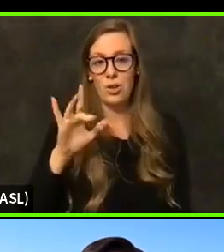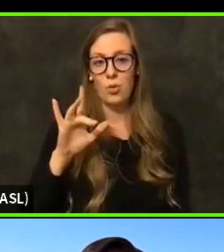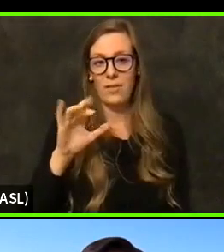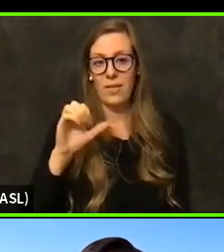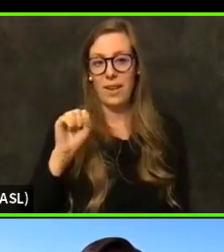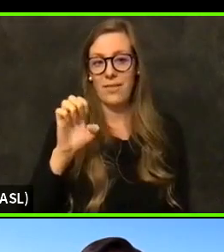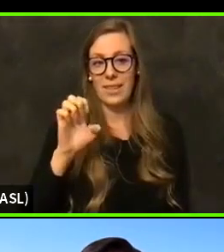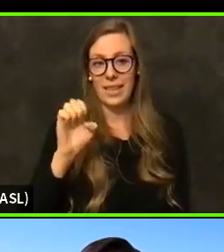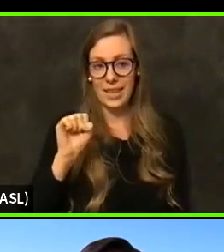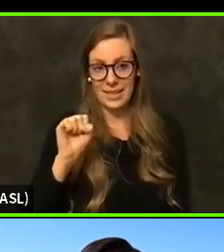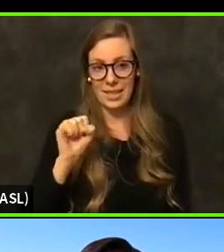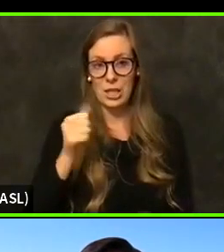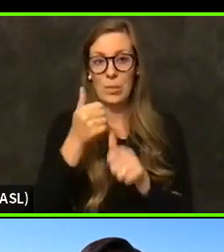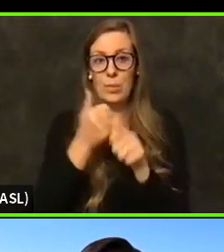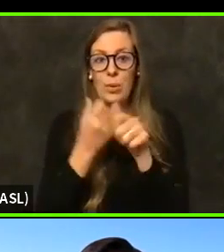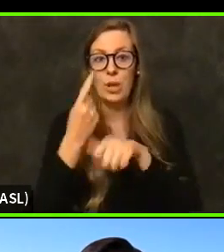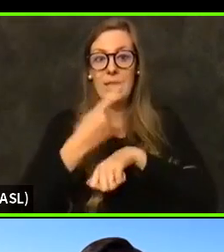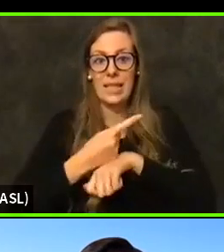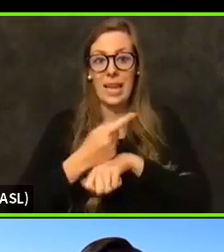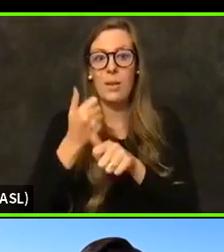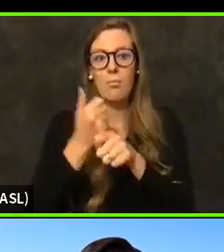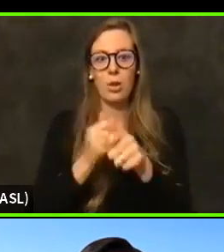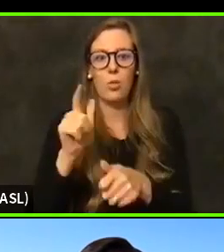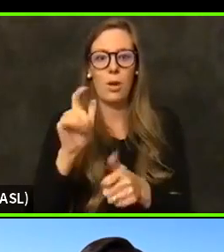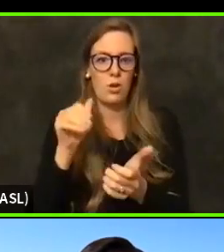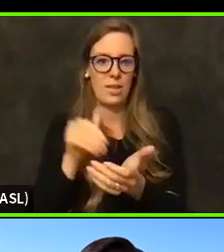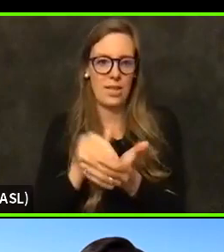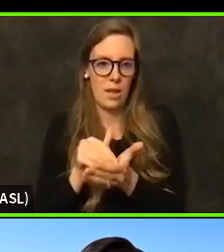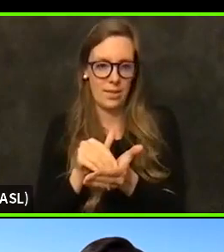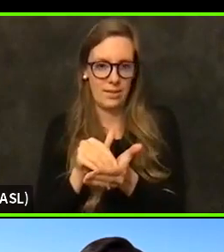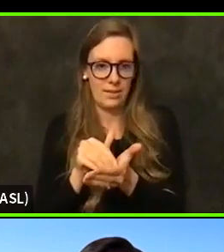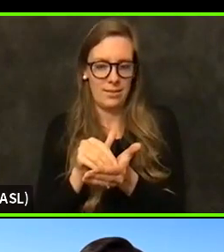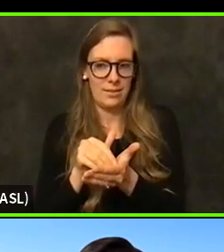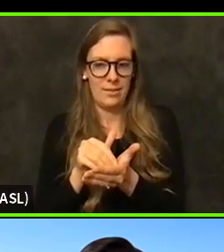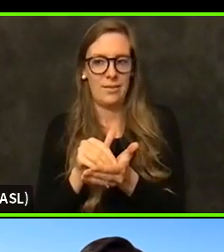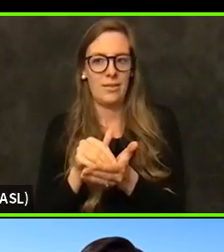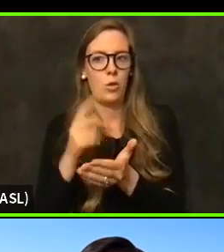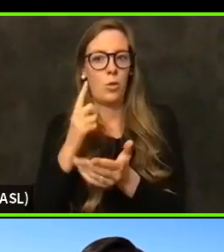per day per 100000 in order to be considered for schools to